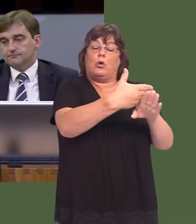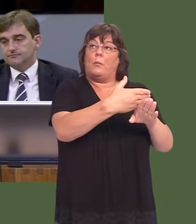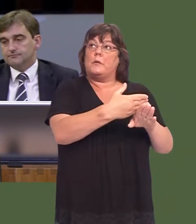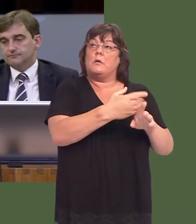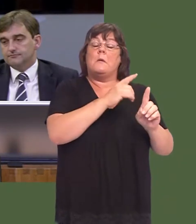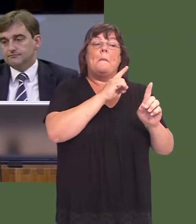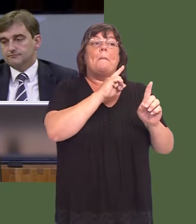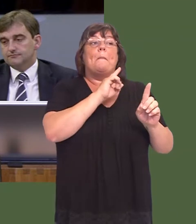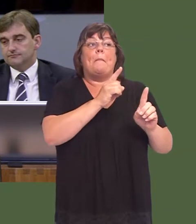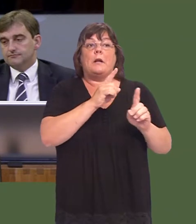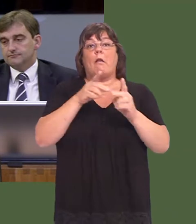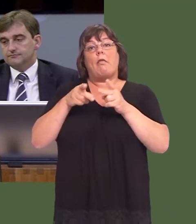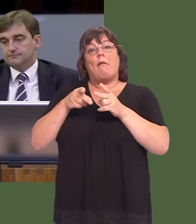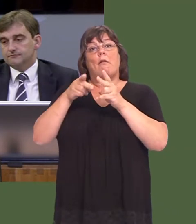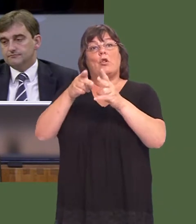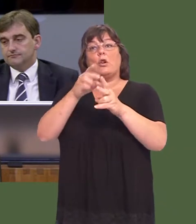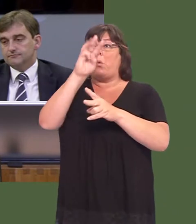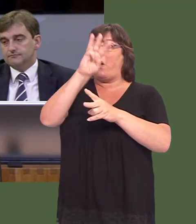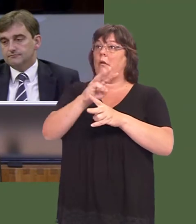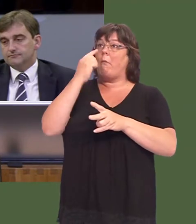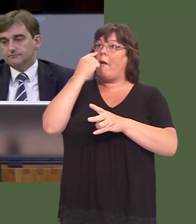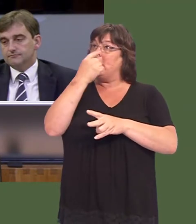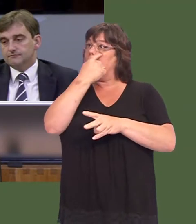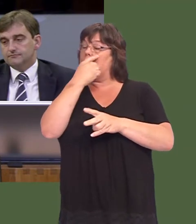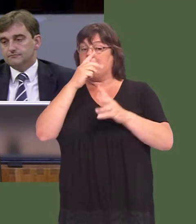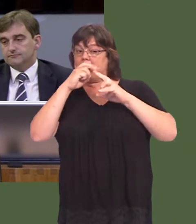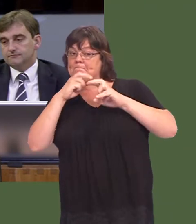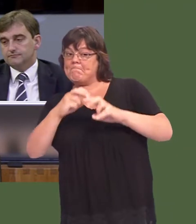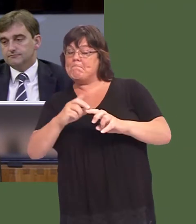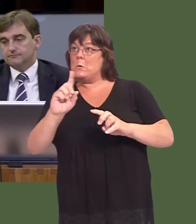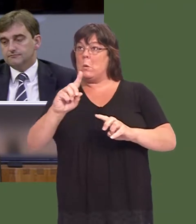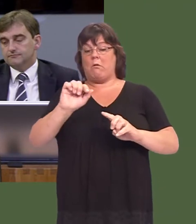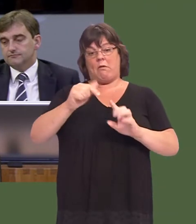but the evidence that the Circuit of Wales pointed to was that, actually, in their extensive